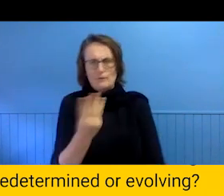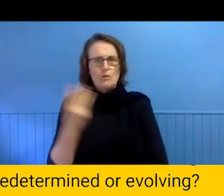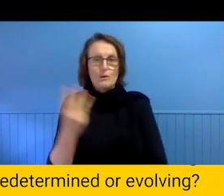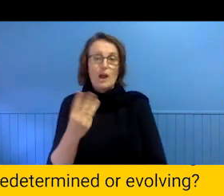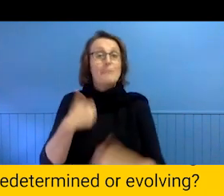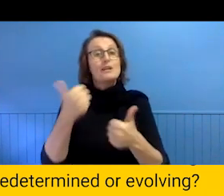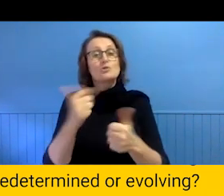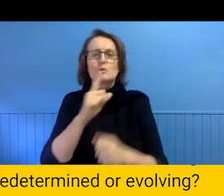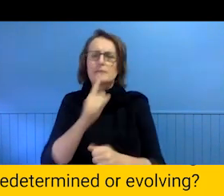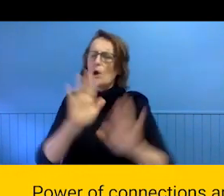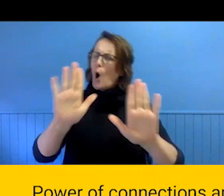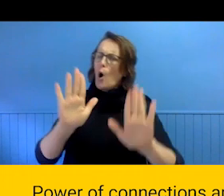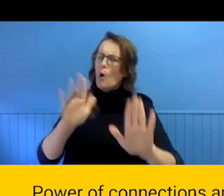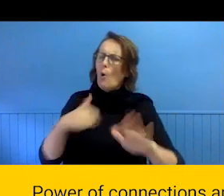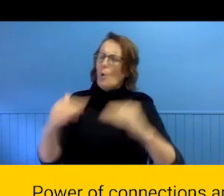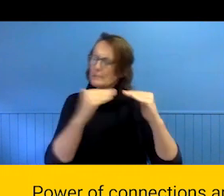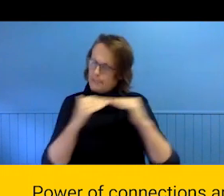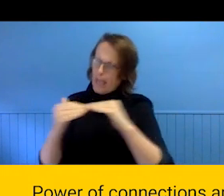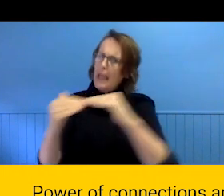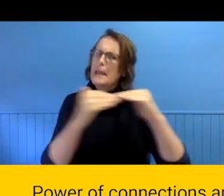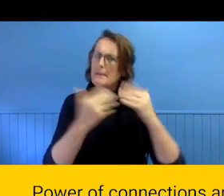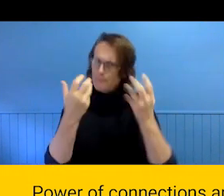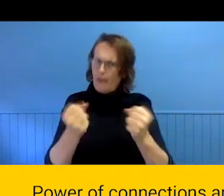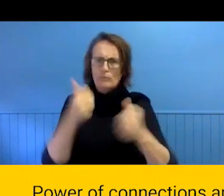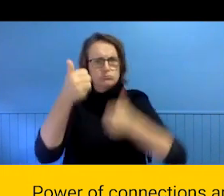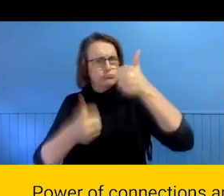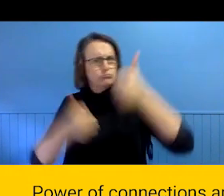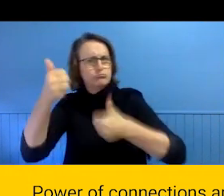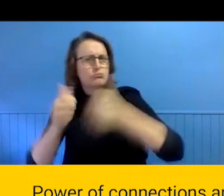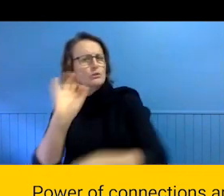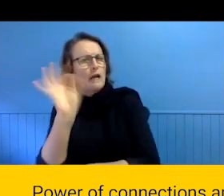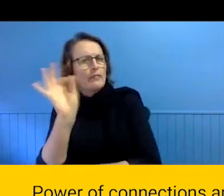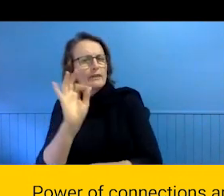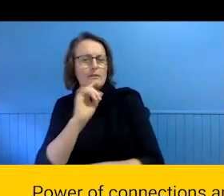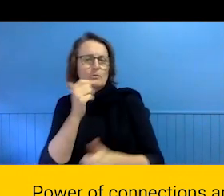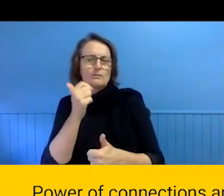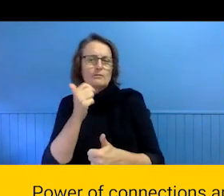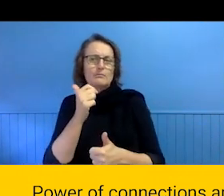us to sort of espouse anti-why wrark yell or loose kind of roles in a